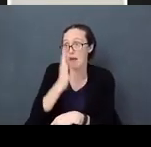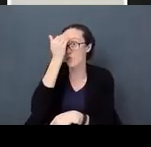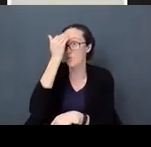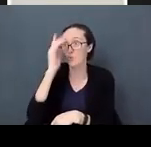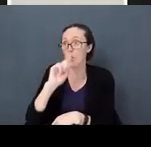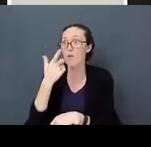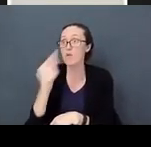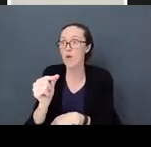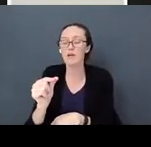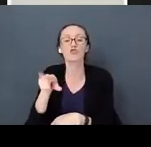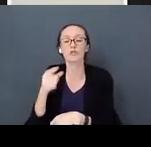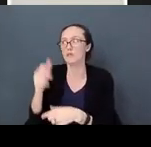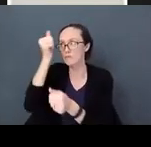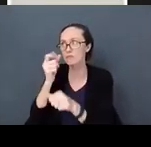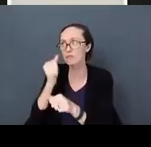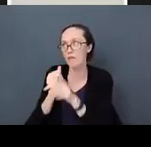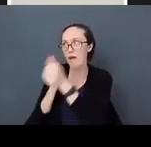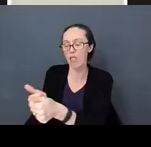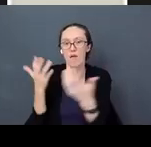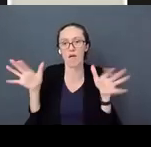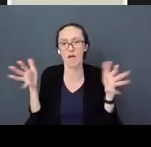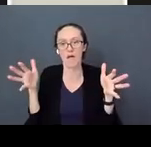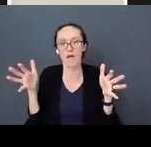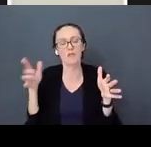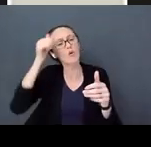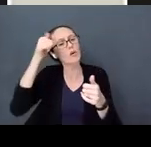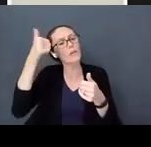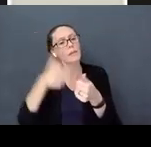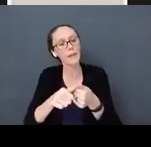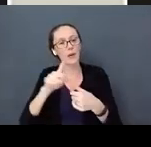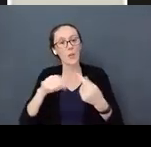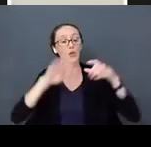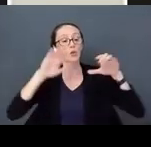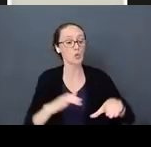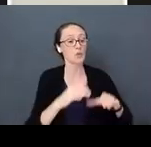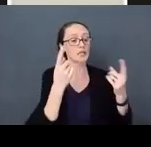Remembering that when we have transitions or we have doing something, we must make an effort